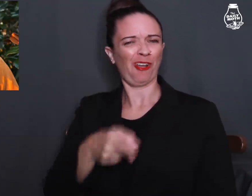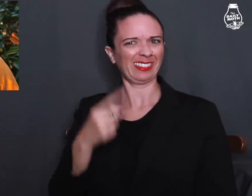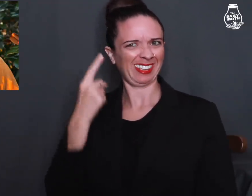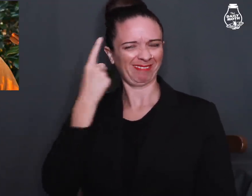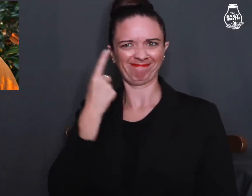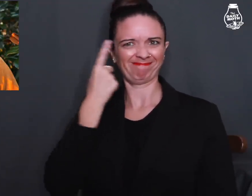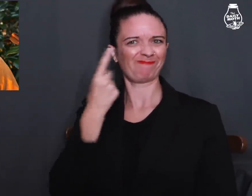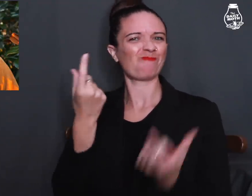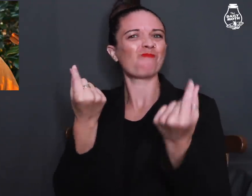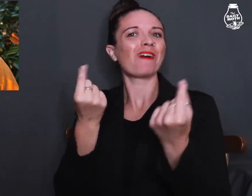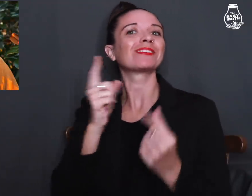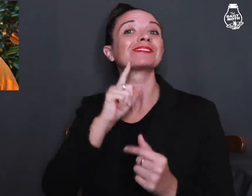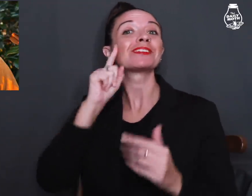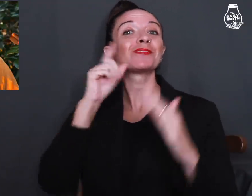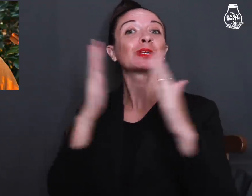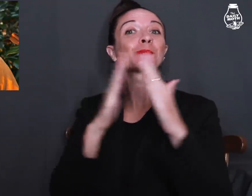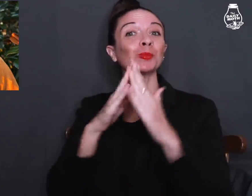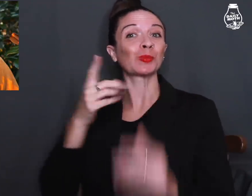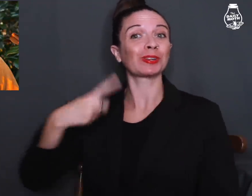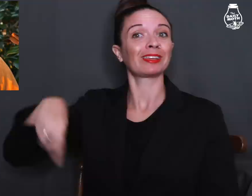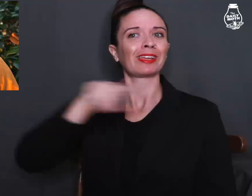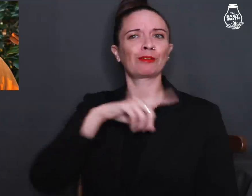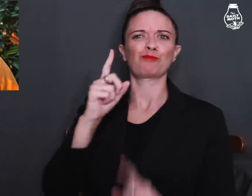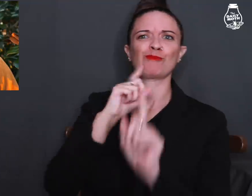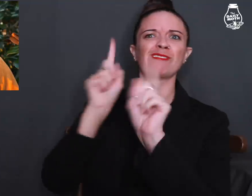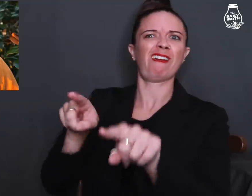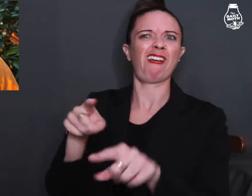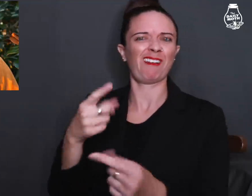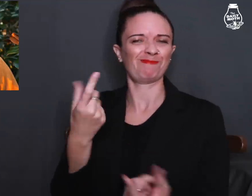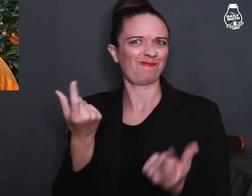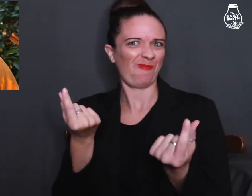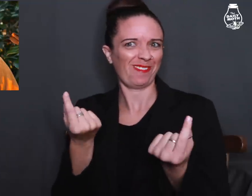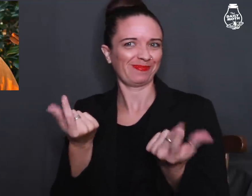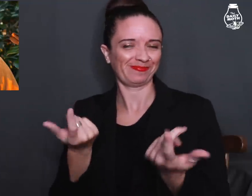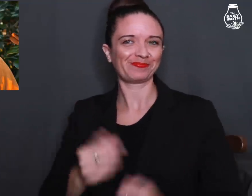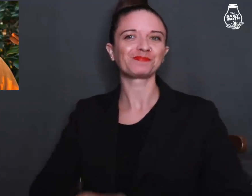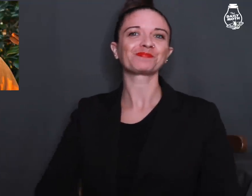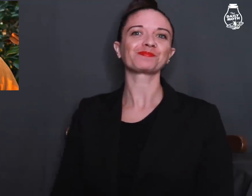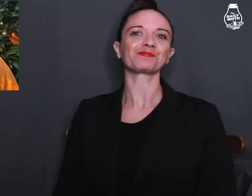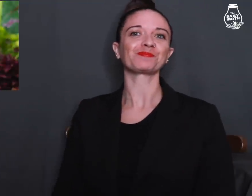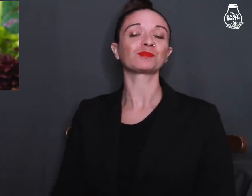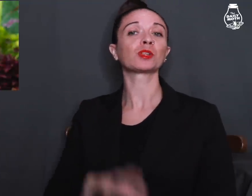because he is wondering what the Deaf community's reaction will be.